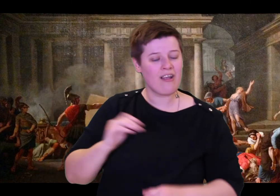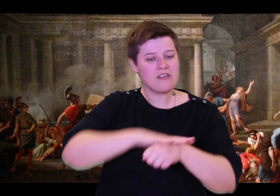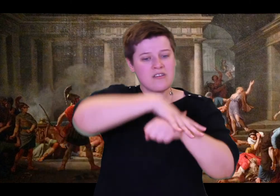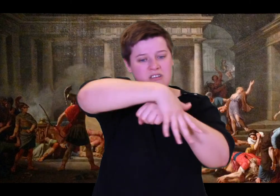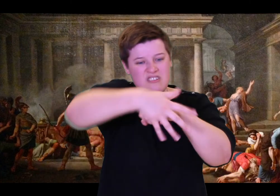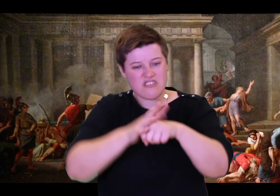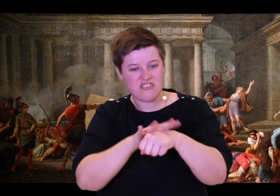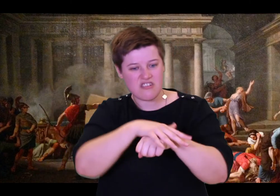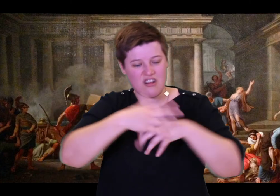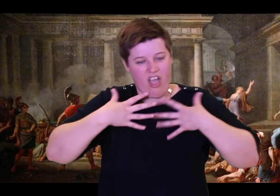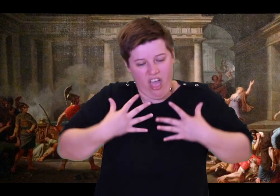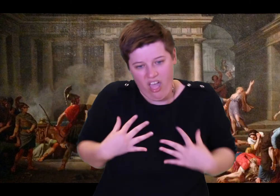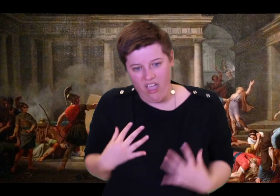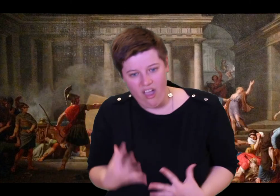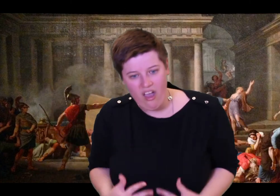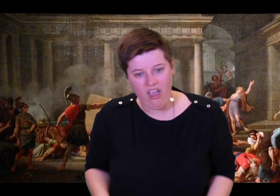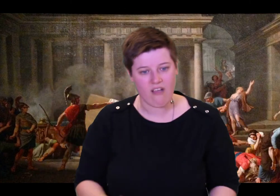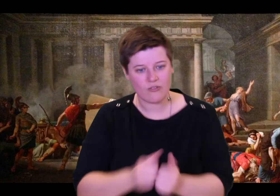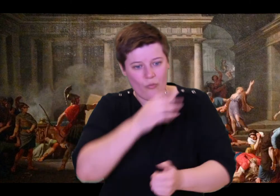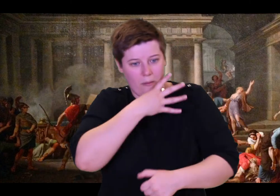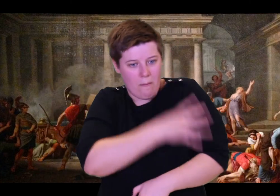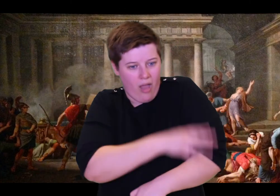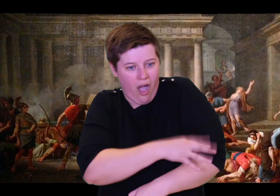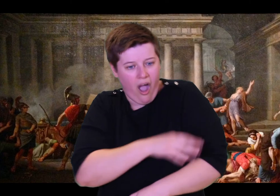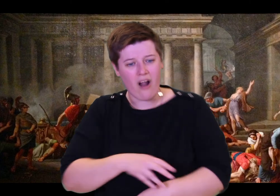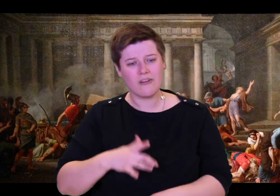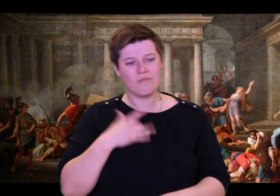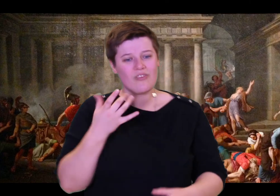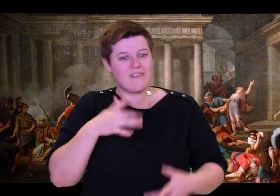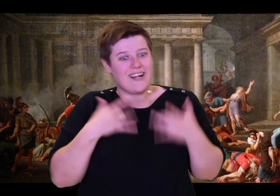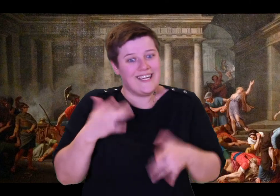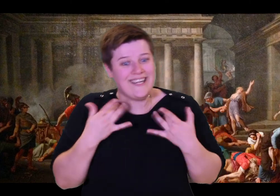screaming from the men as they were killed. We huddled in our room and kept